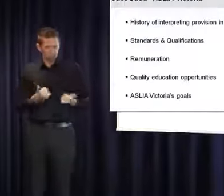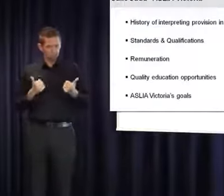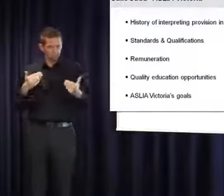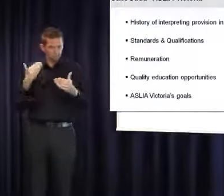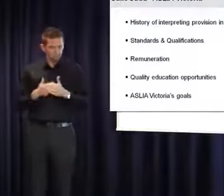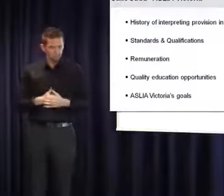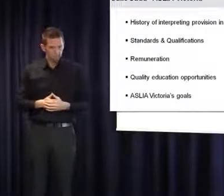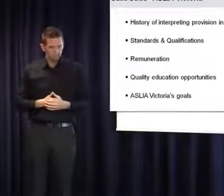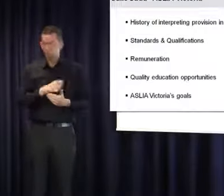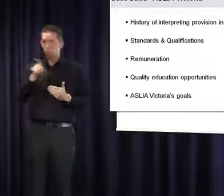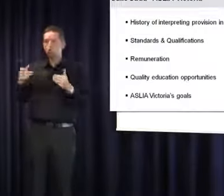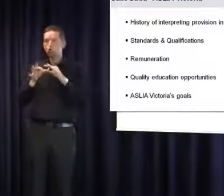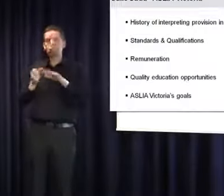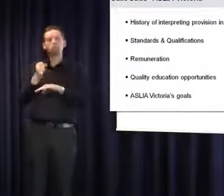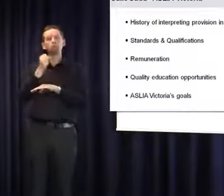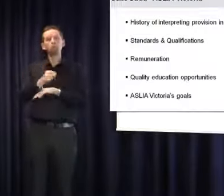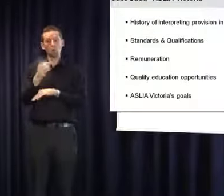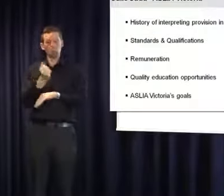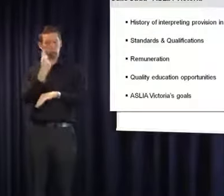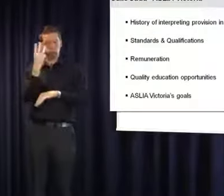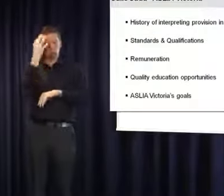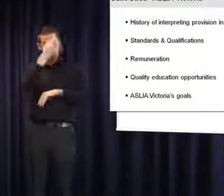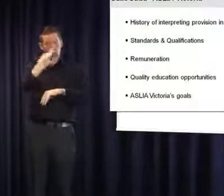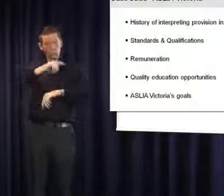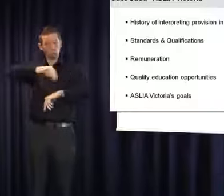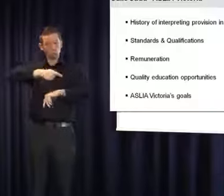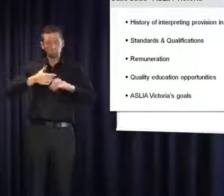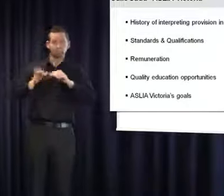Interpreters are expected to work several hours alone without a break, through lunch